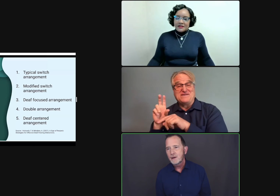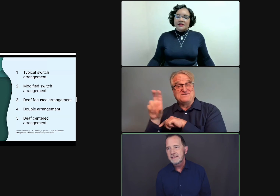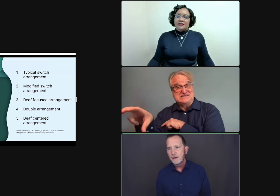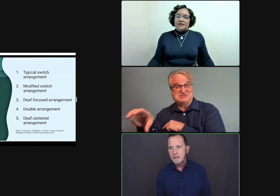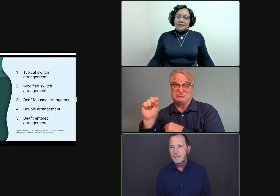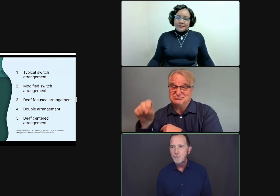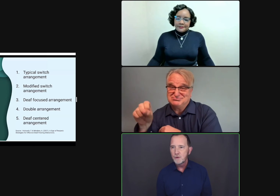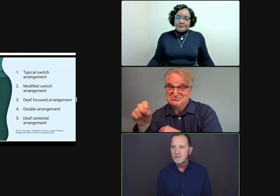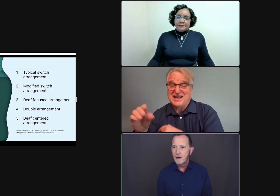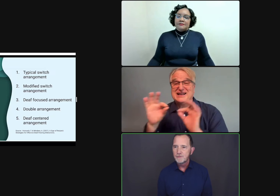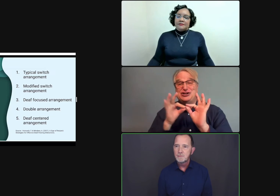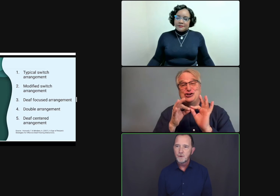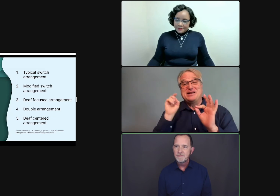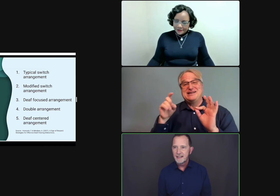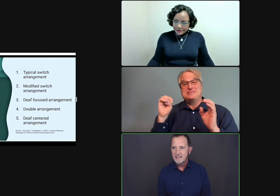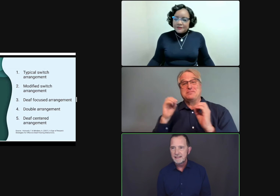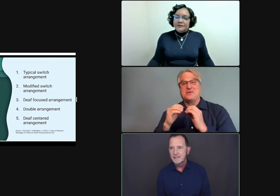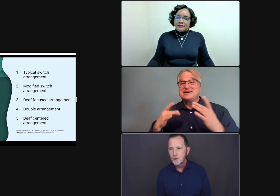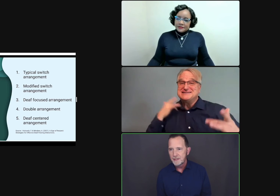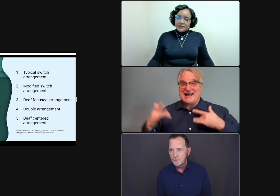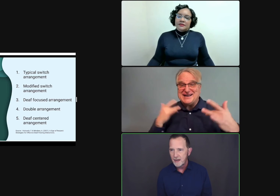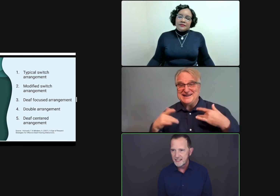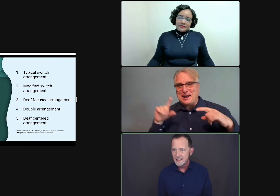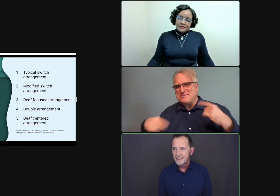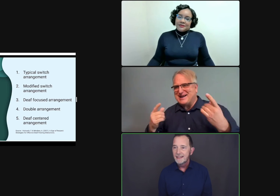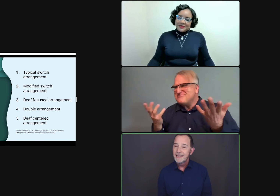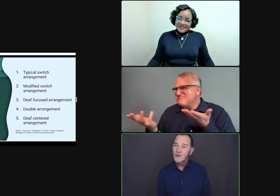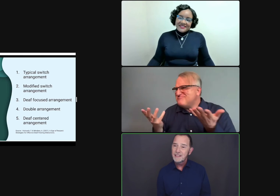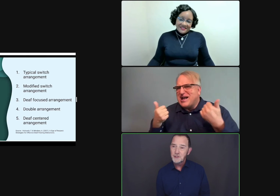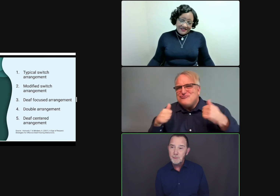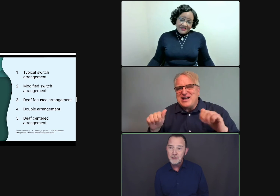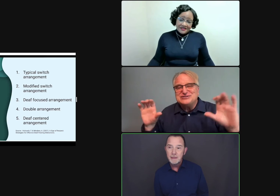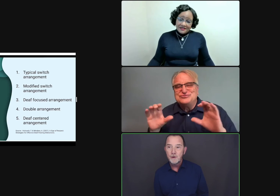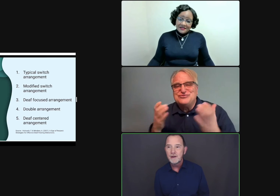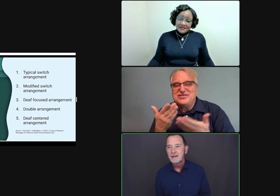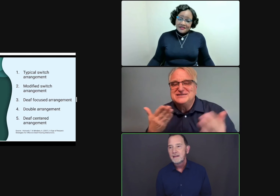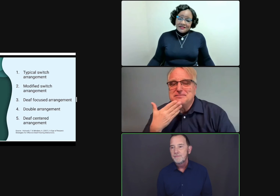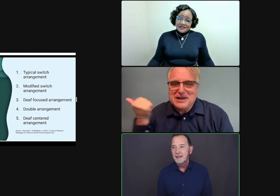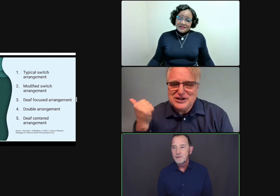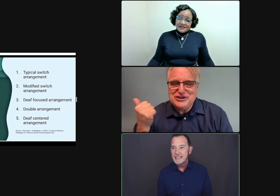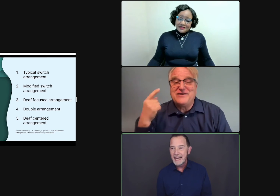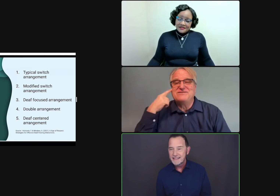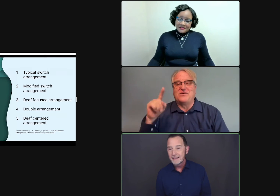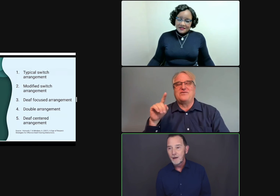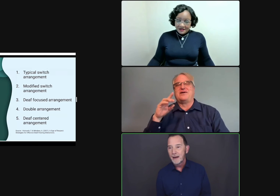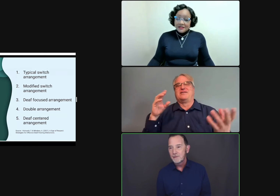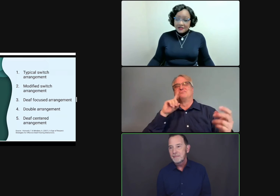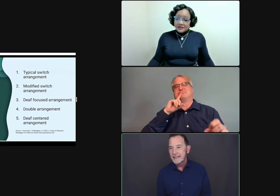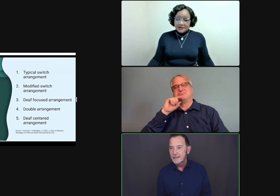How can deaf people be more involved and more invested in the interpreting process? And how can interpreters be more enthusiastic about making